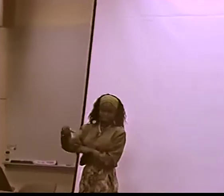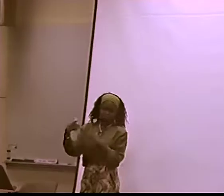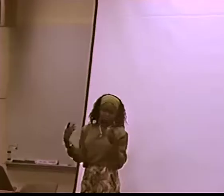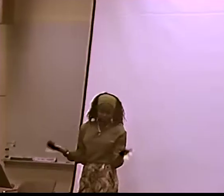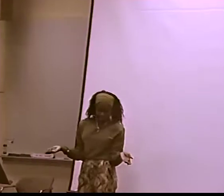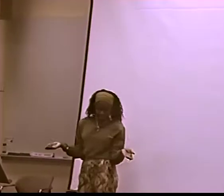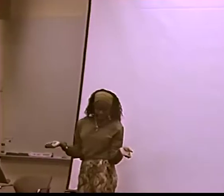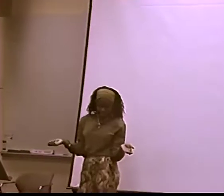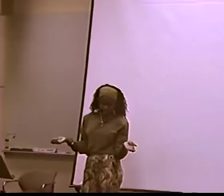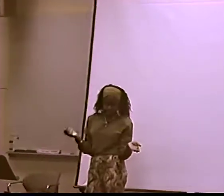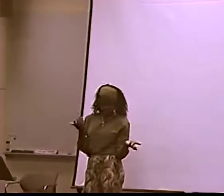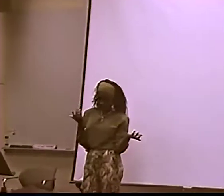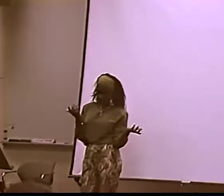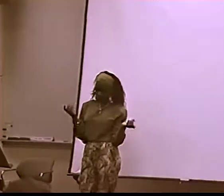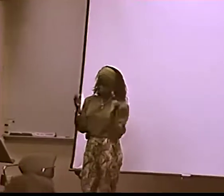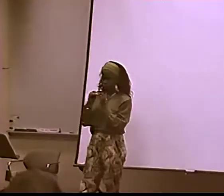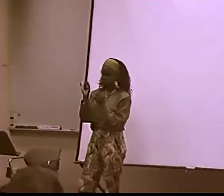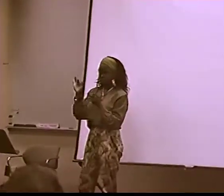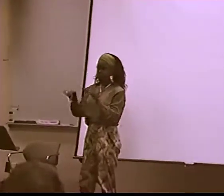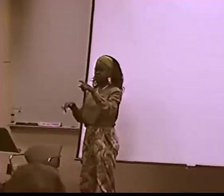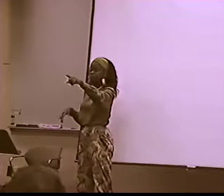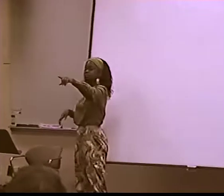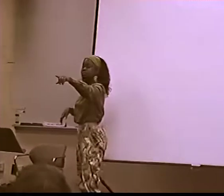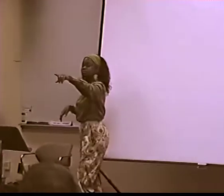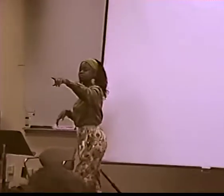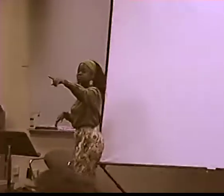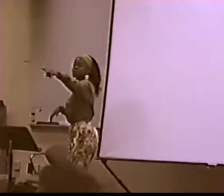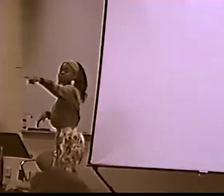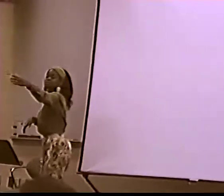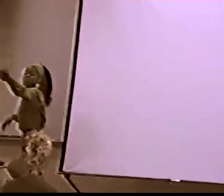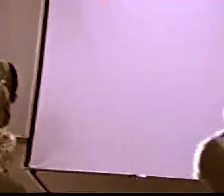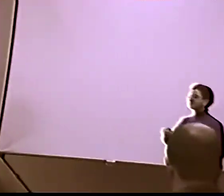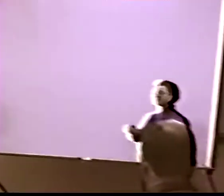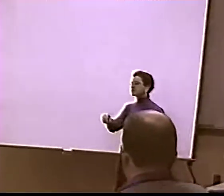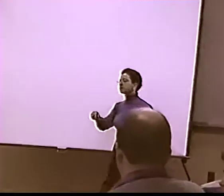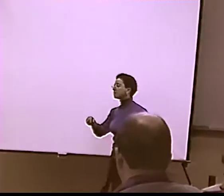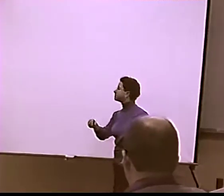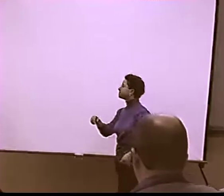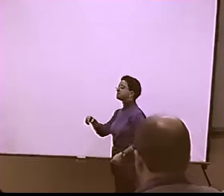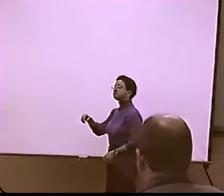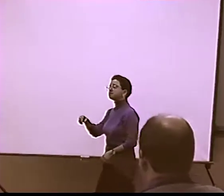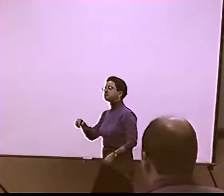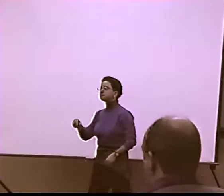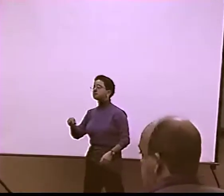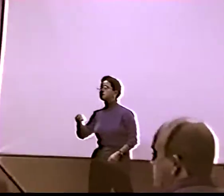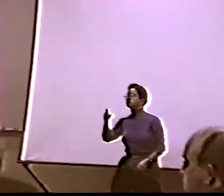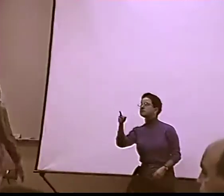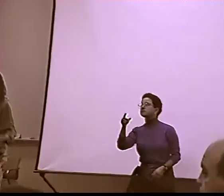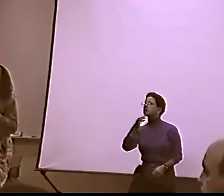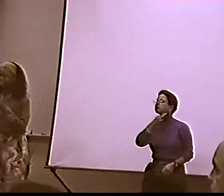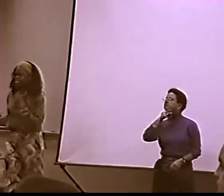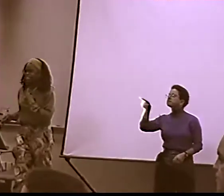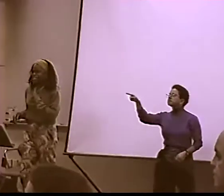PEOPLE LIKE YOU AND I, WE CAN BECOME ROLE MODELS, POSITIVE ROLE MODELS FOR THE YOUNGER BLACKS LIKE ME THAT REALLY NEED THAT.